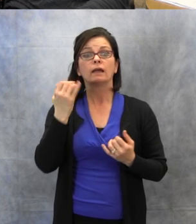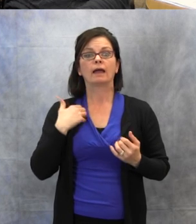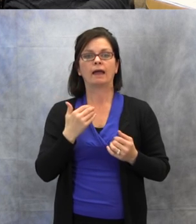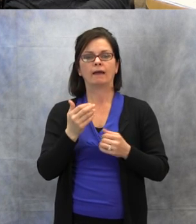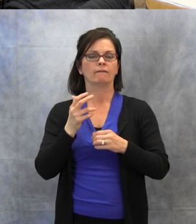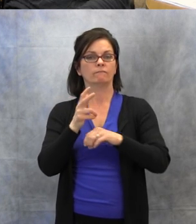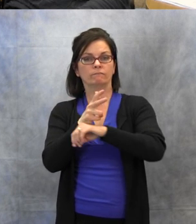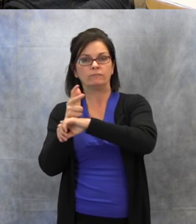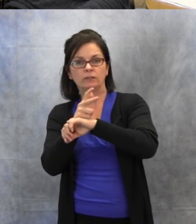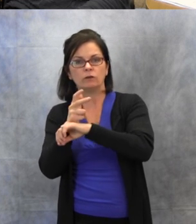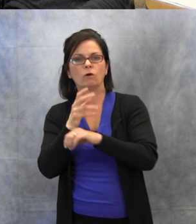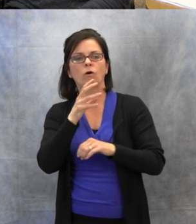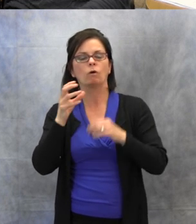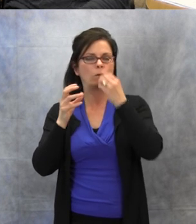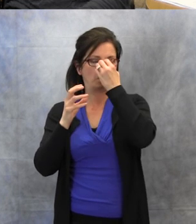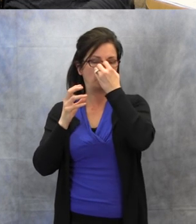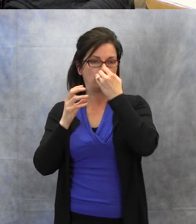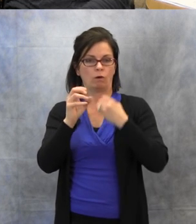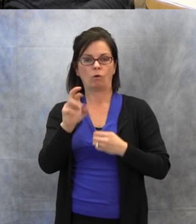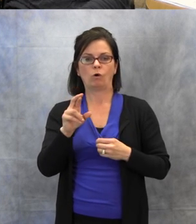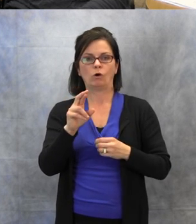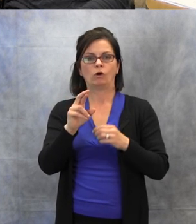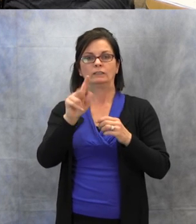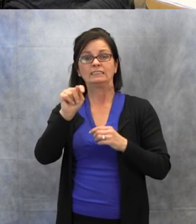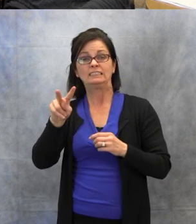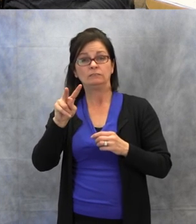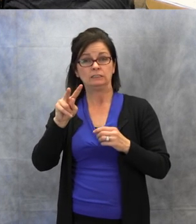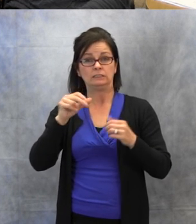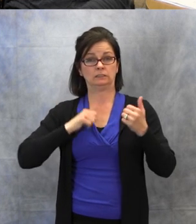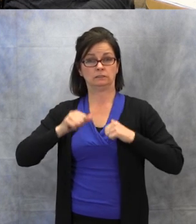that are captioned, and there is also